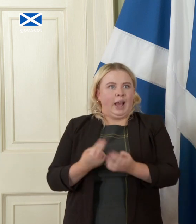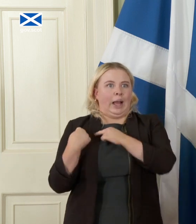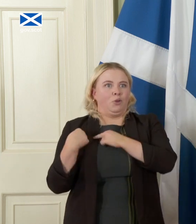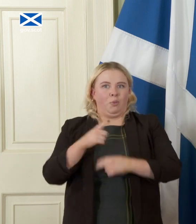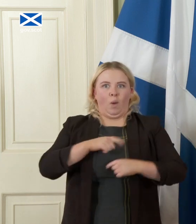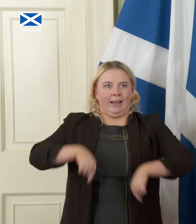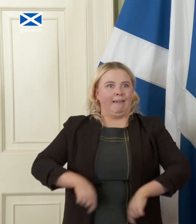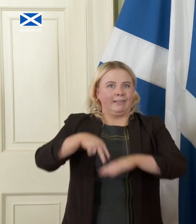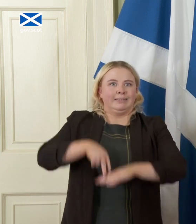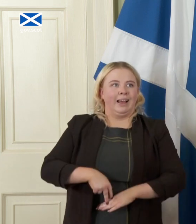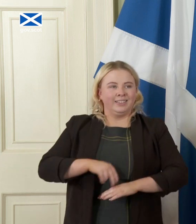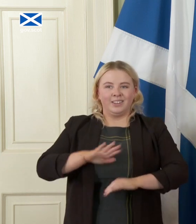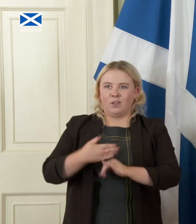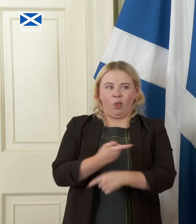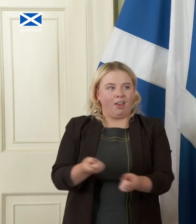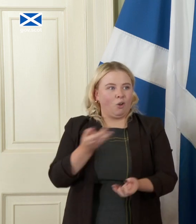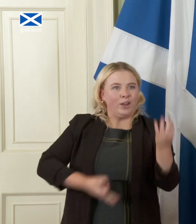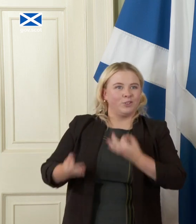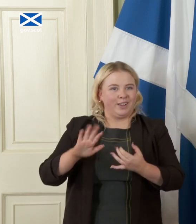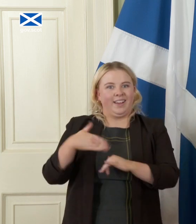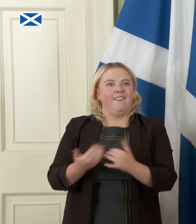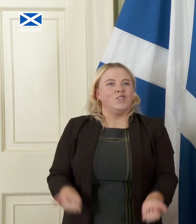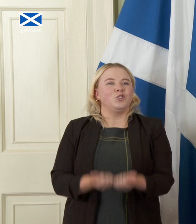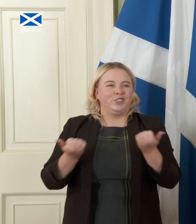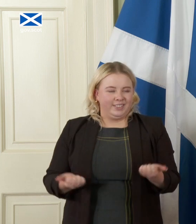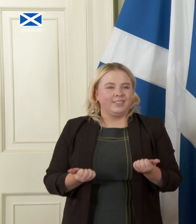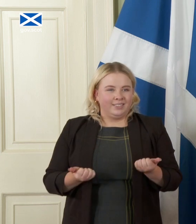here until every journalist in this room has got the chance to answer a question unlike some